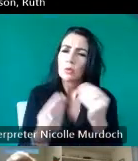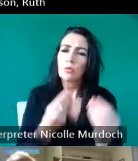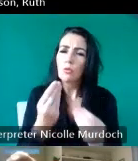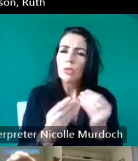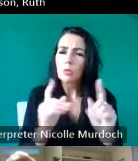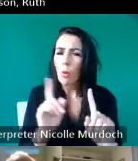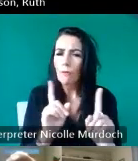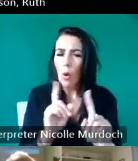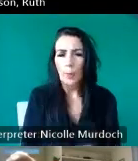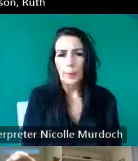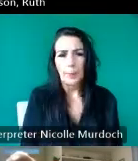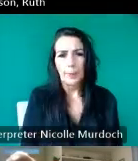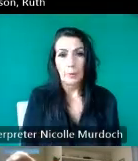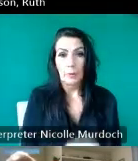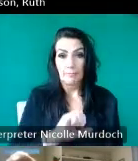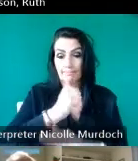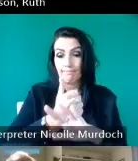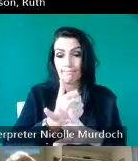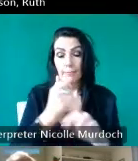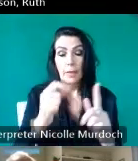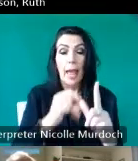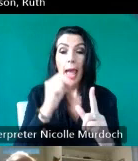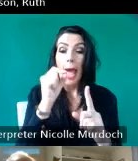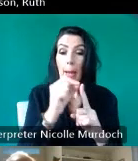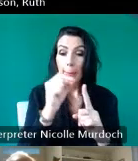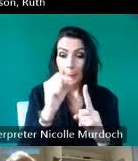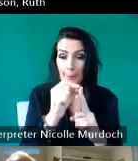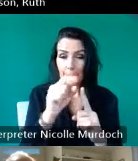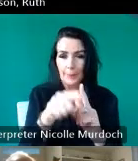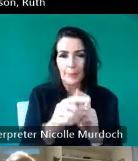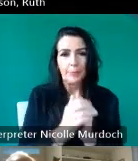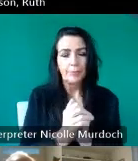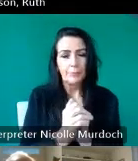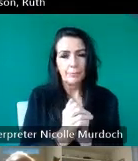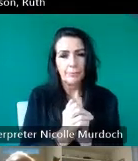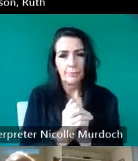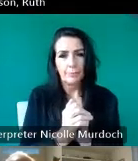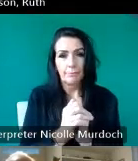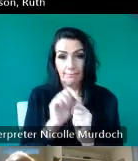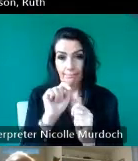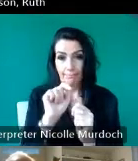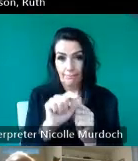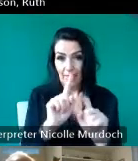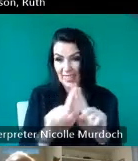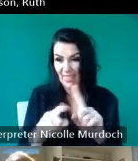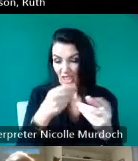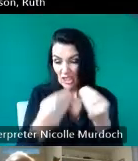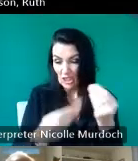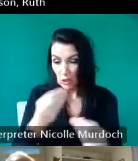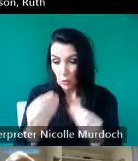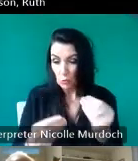developed an app this has all the stories listed on there they're sorted by theme they're sorted